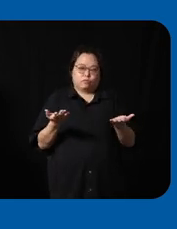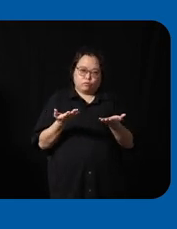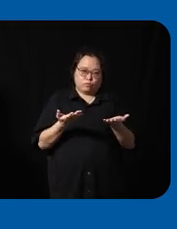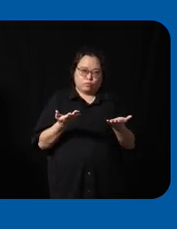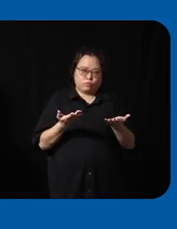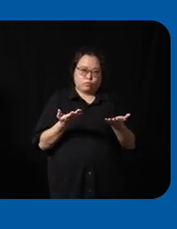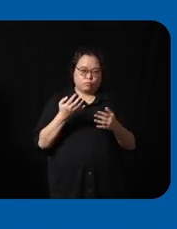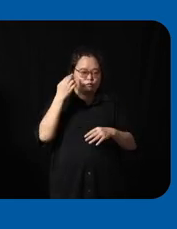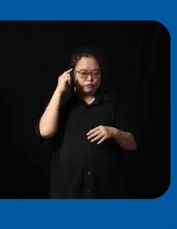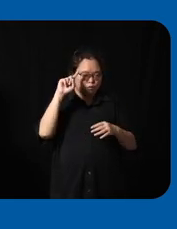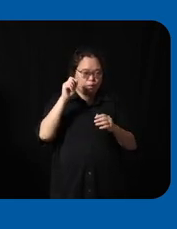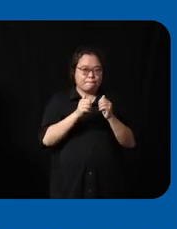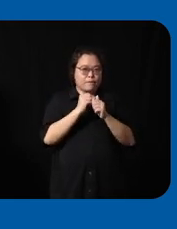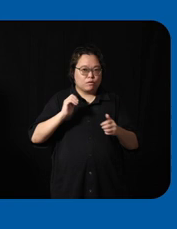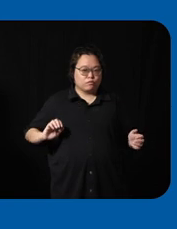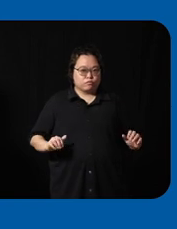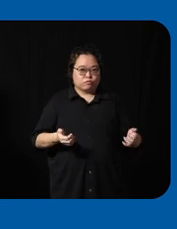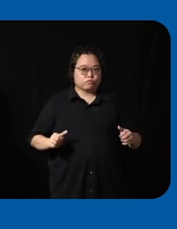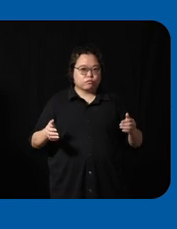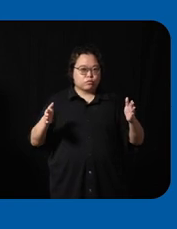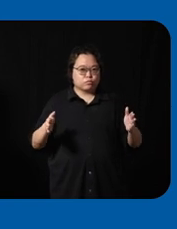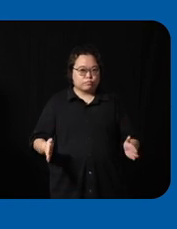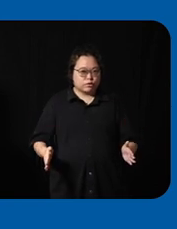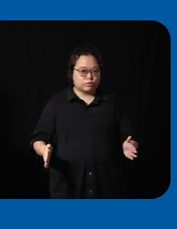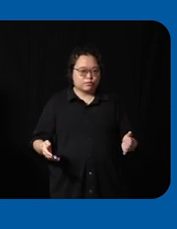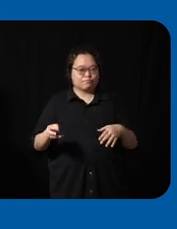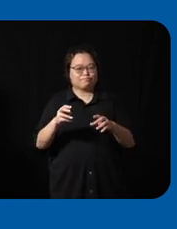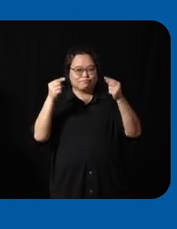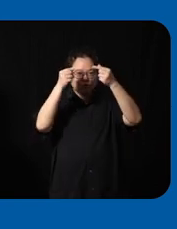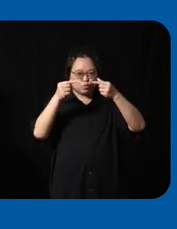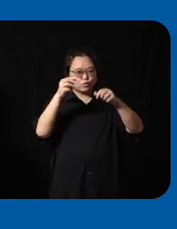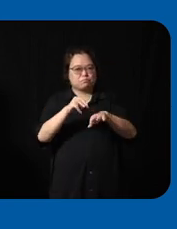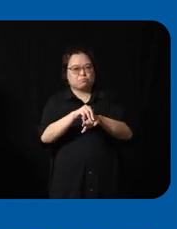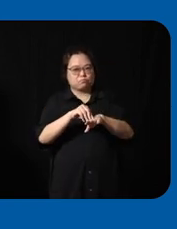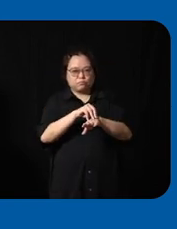for most wheelchair users if they want to use Google Maps um it doesn't always give a